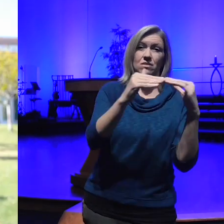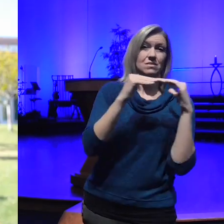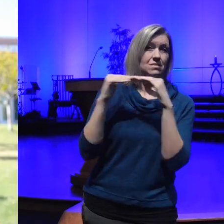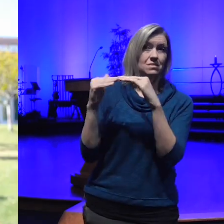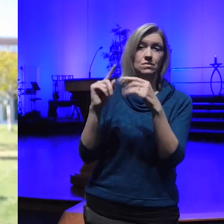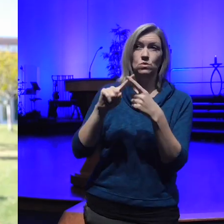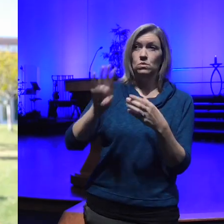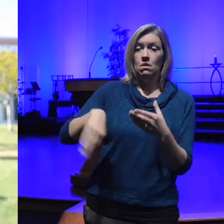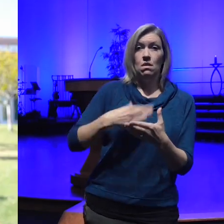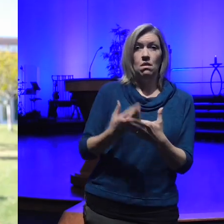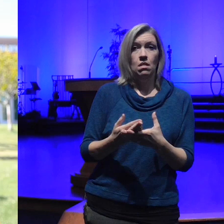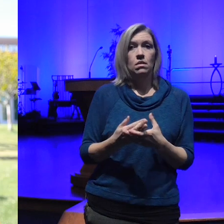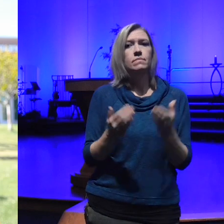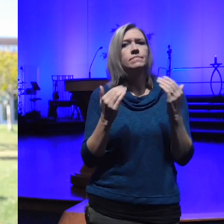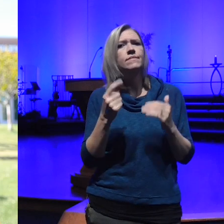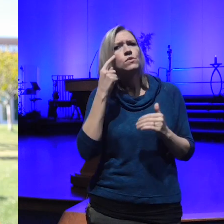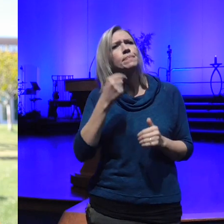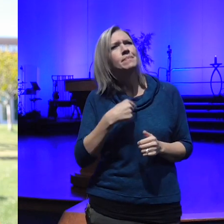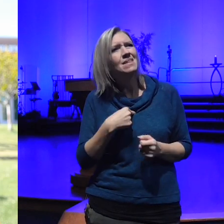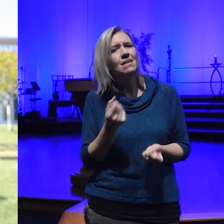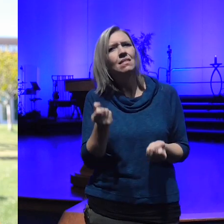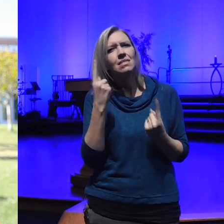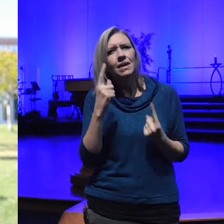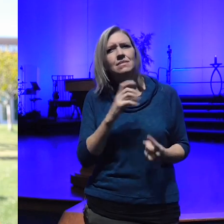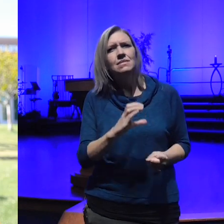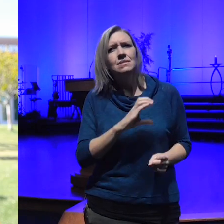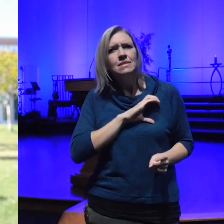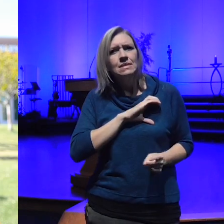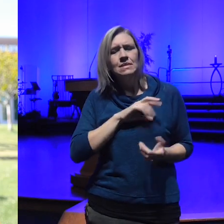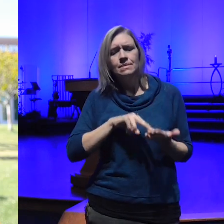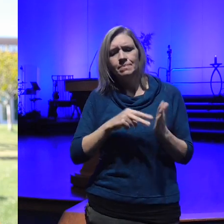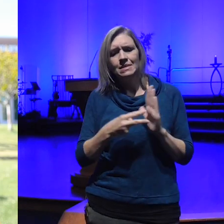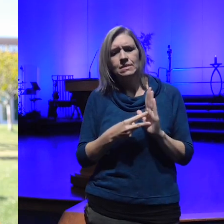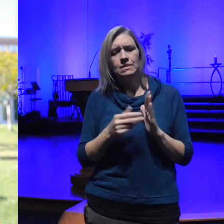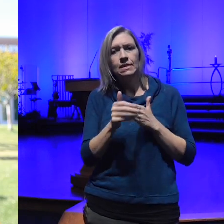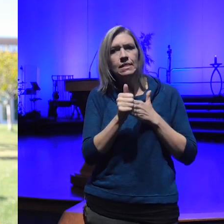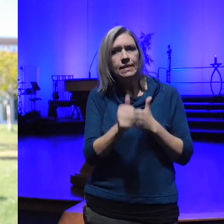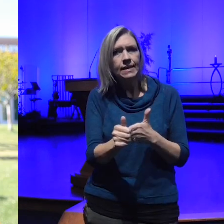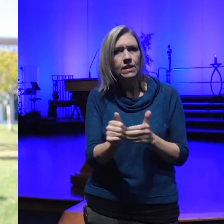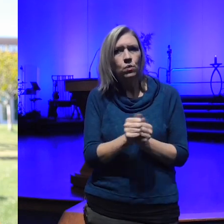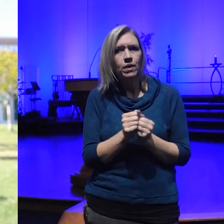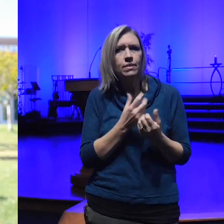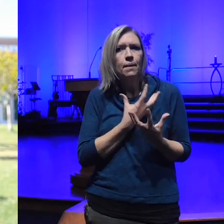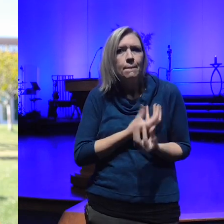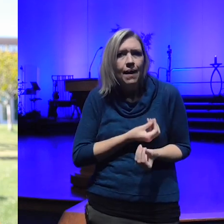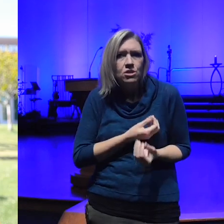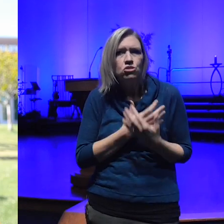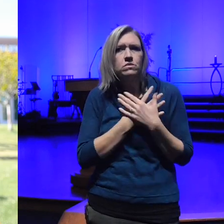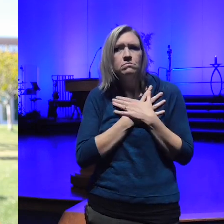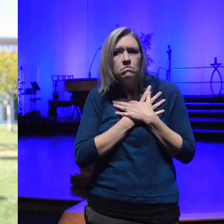me being an enlightened citizen is leading with compassion and holding a higher Vision